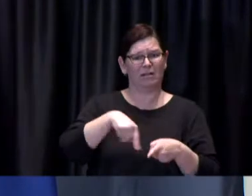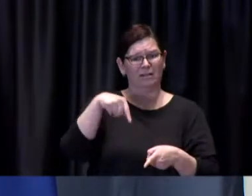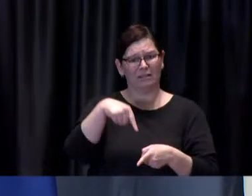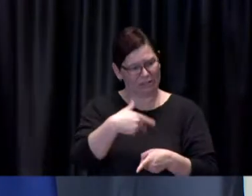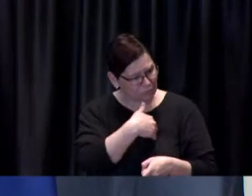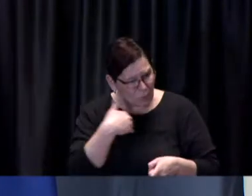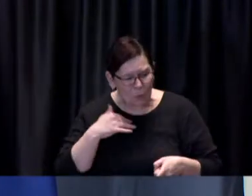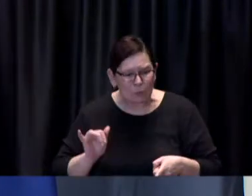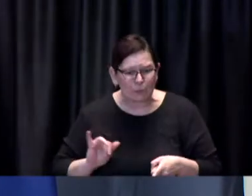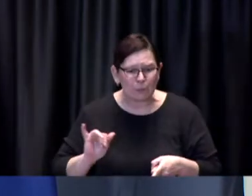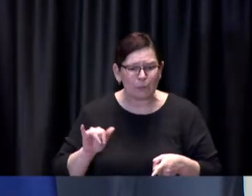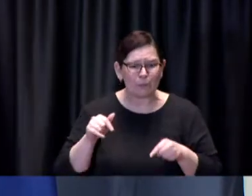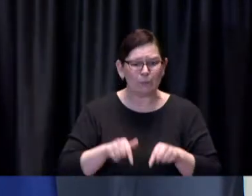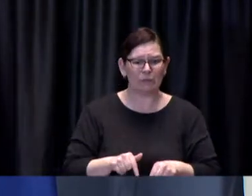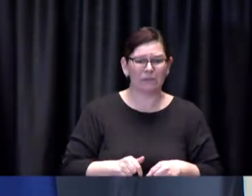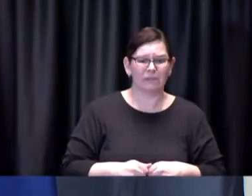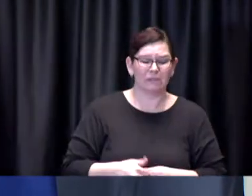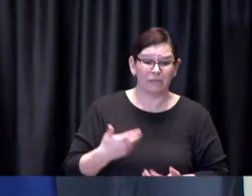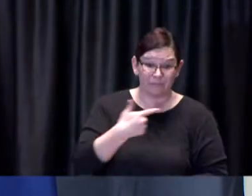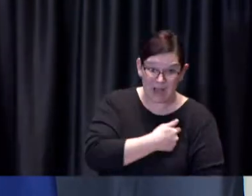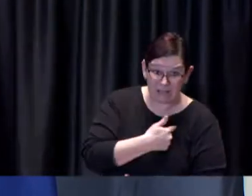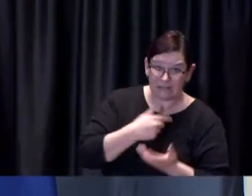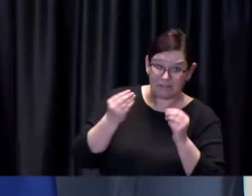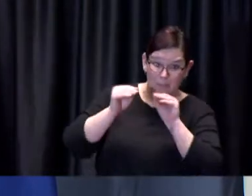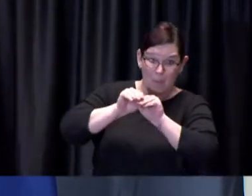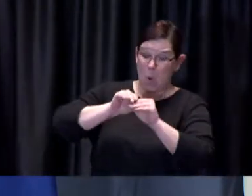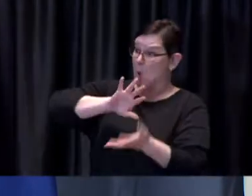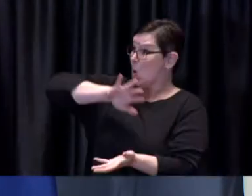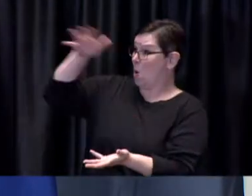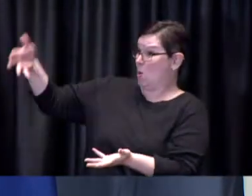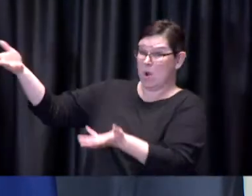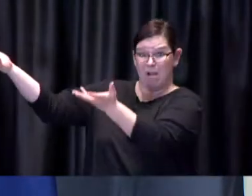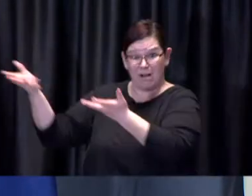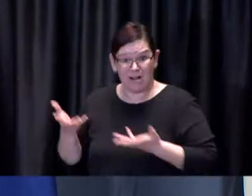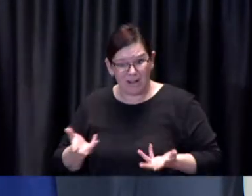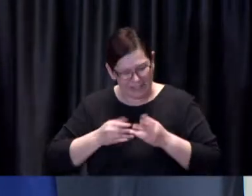we can get into people's arms the better we're going to be able to fight that off so there are